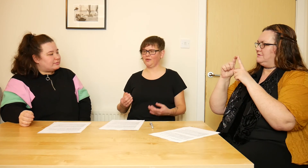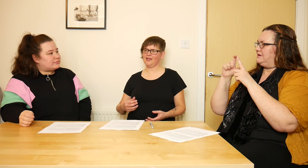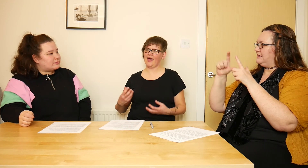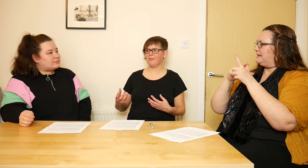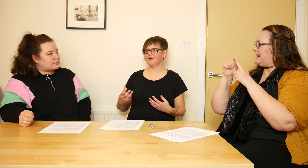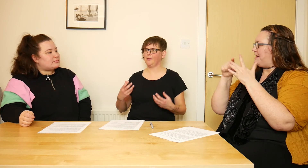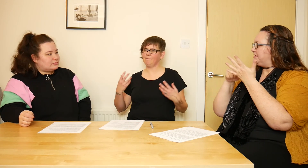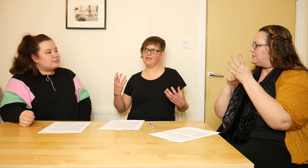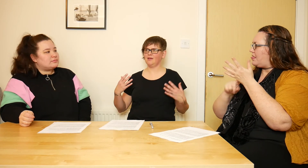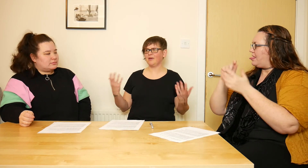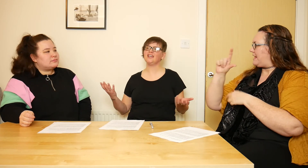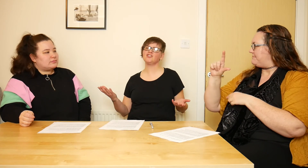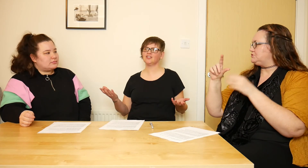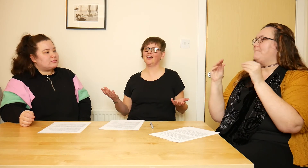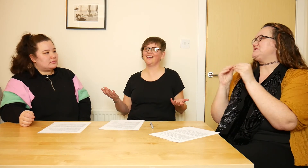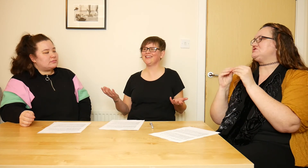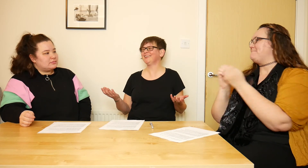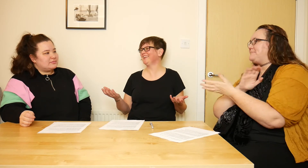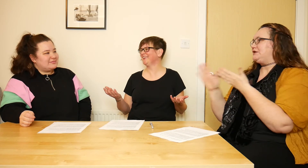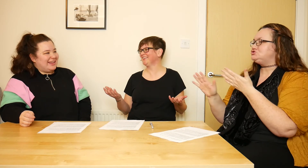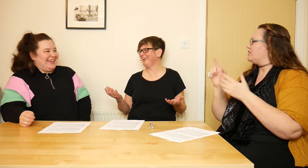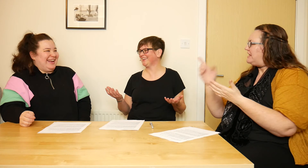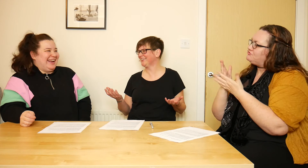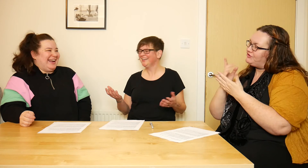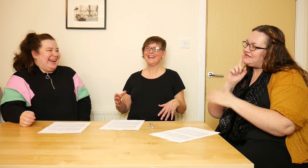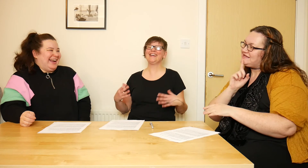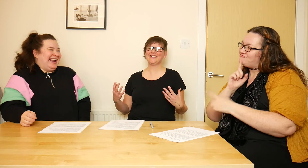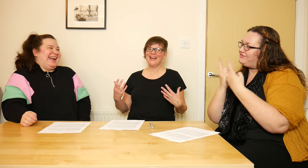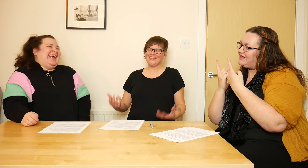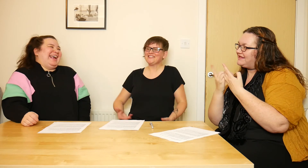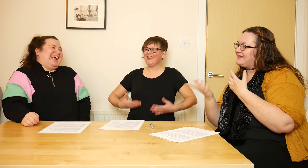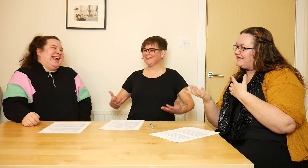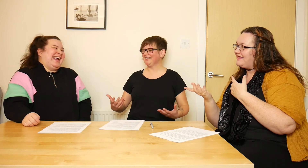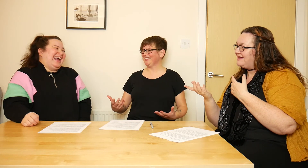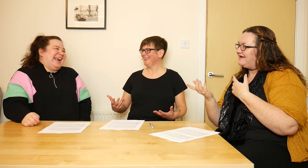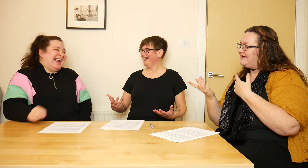Like capital B bitch, you know, that's not really...